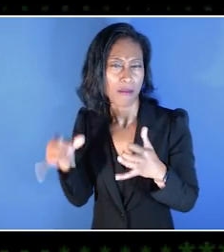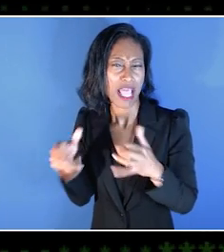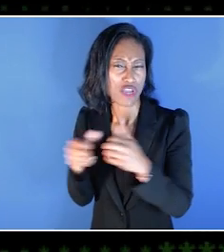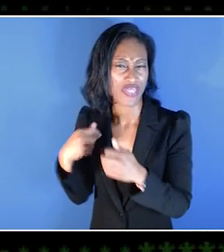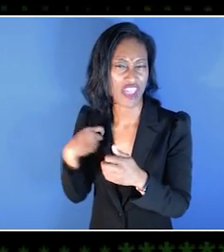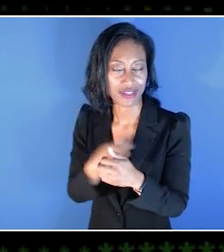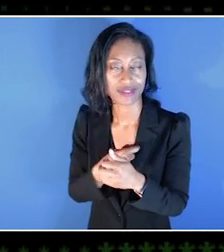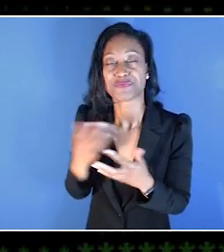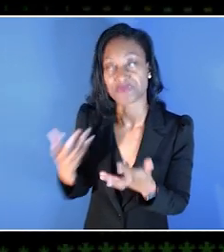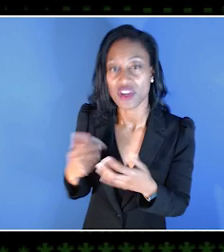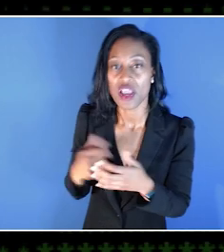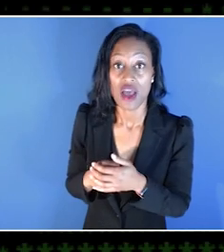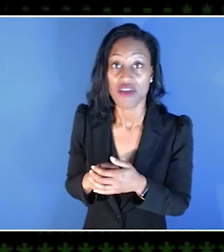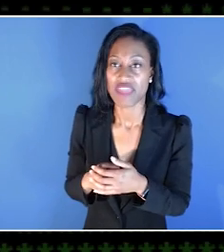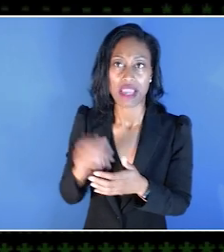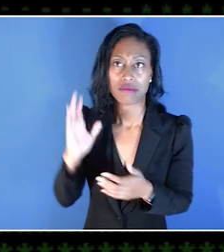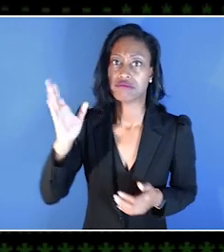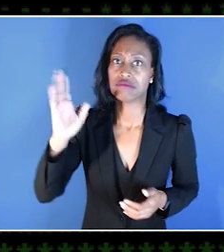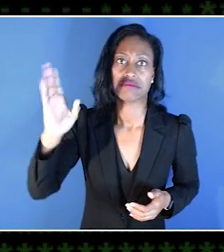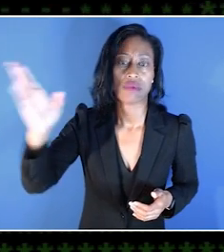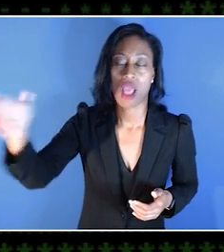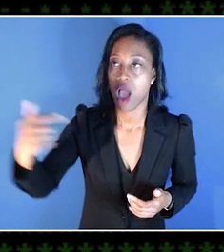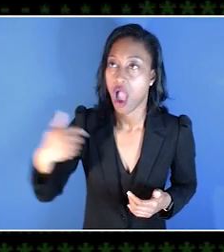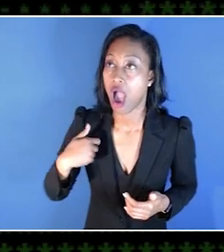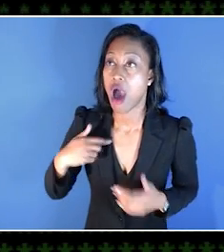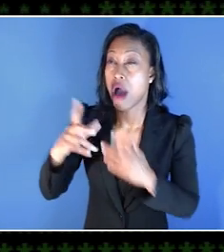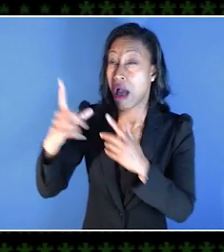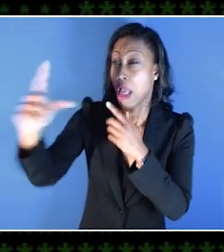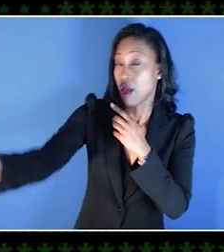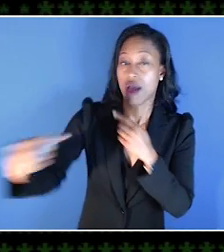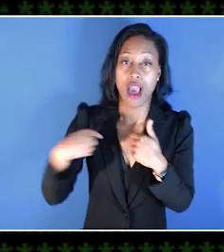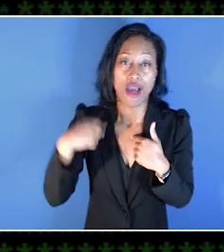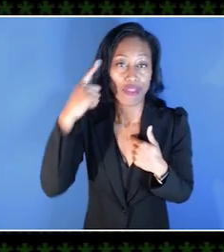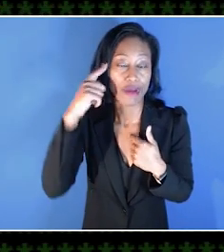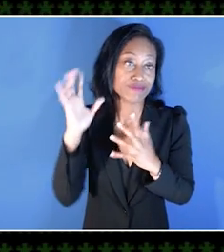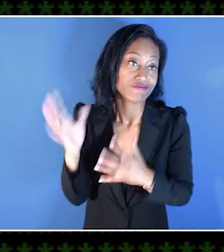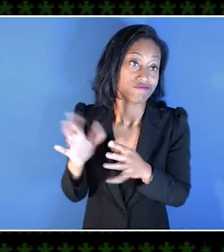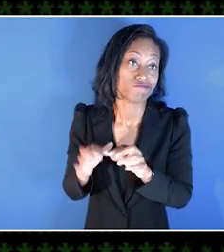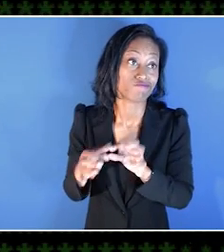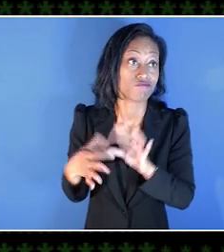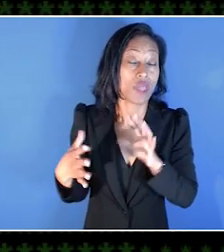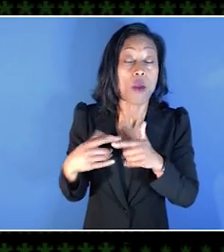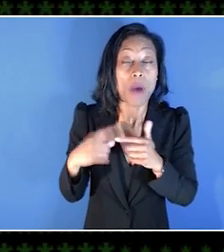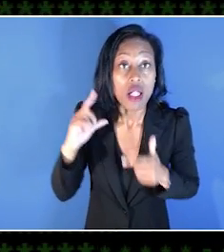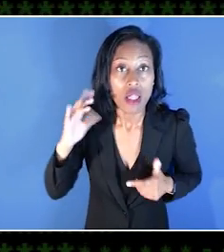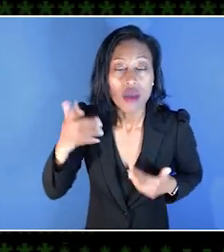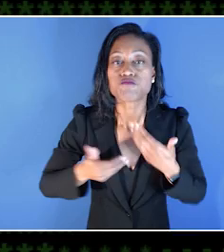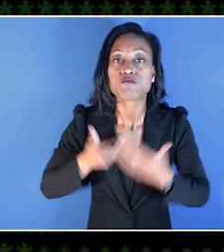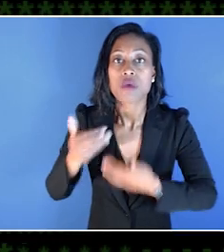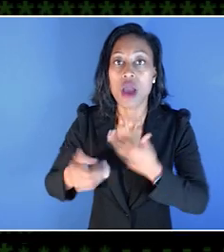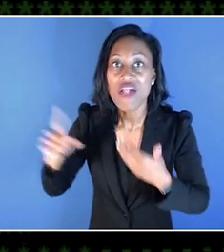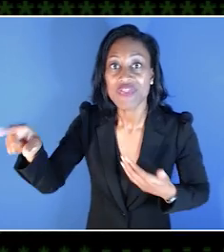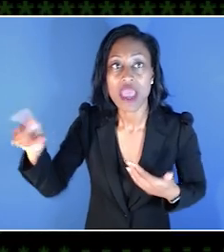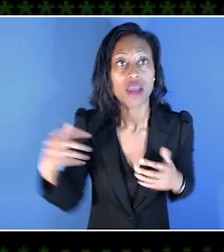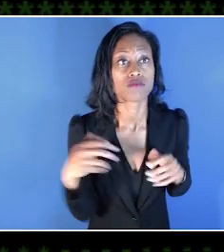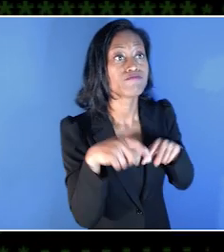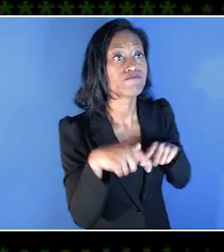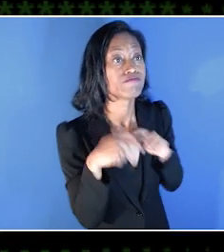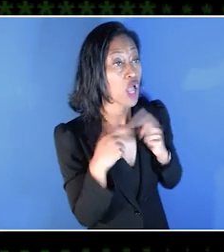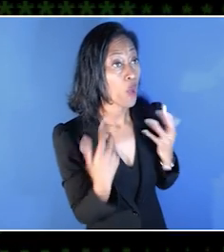that were playing with us, and they had gone so far further ahead, I thought we were never going to see them again. And as we kept going, we saw those players waiting for us